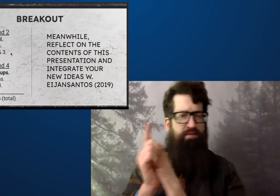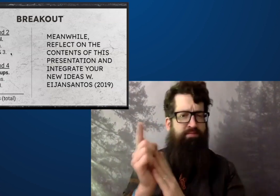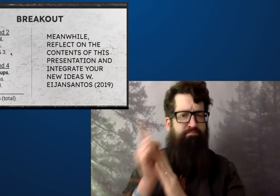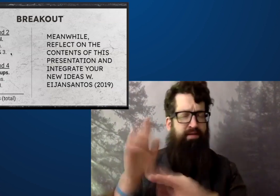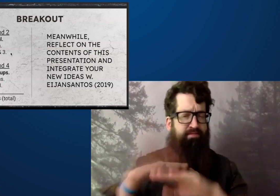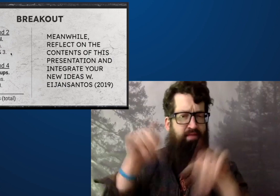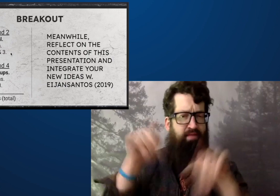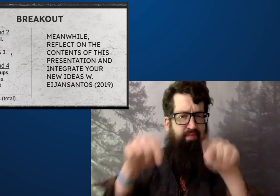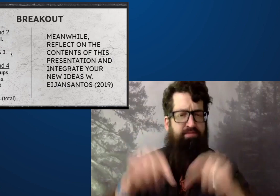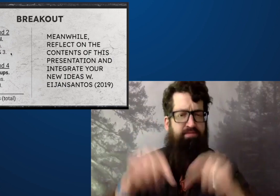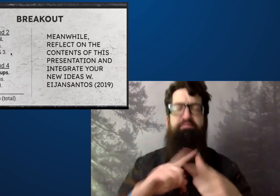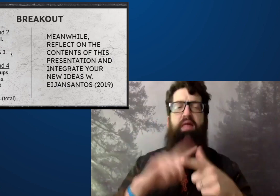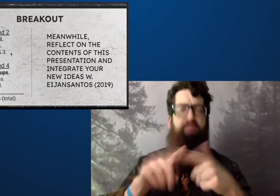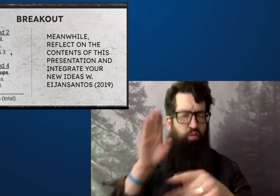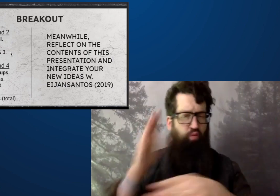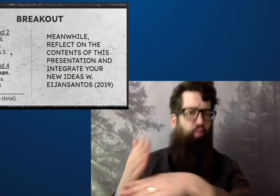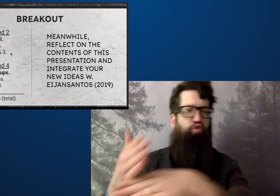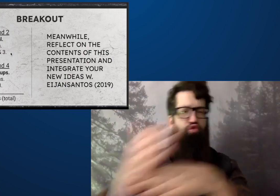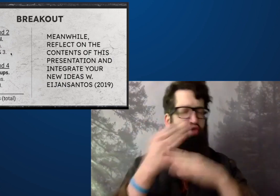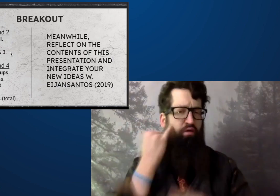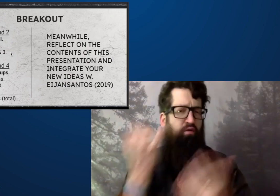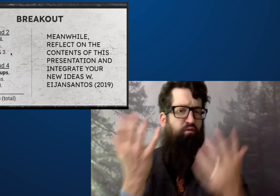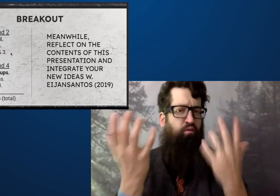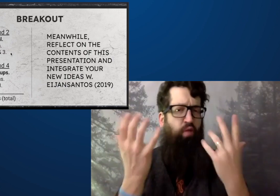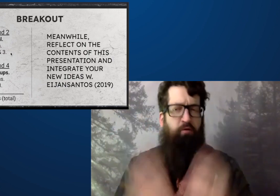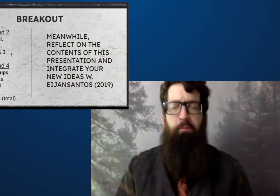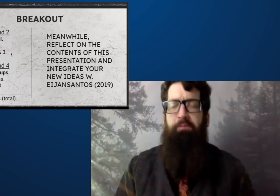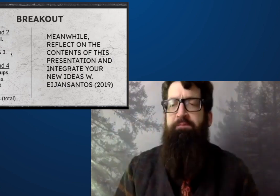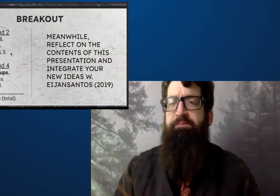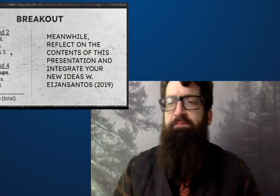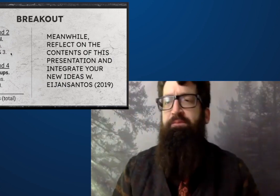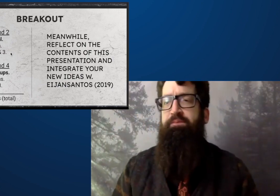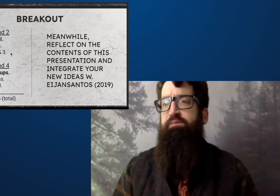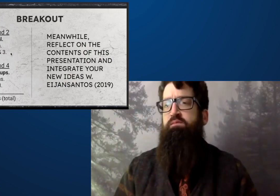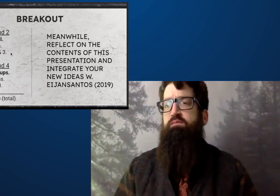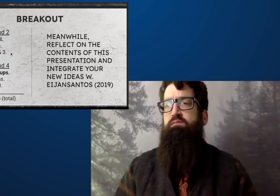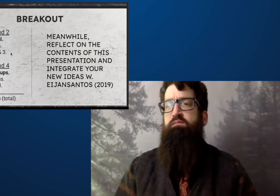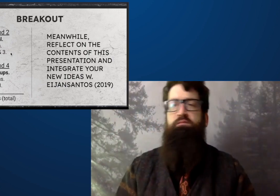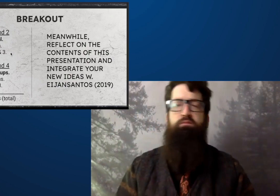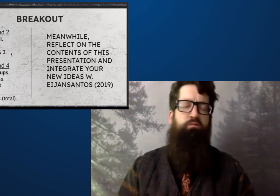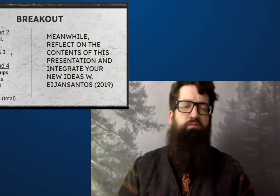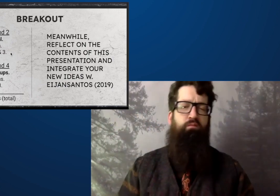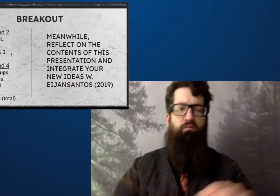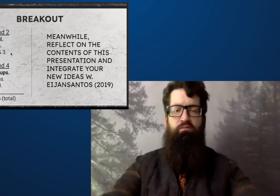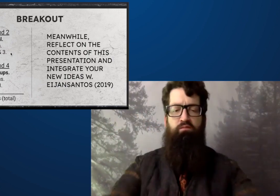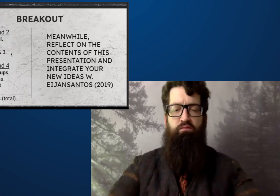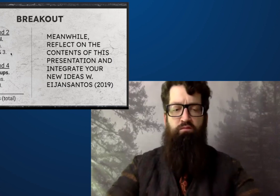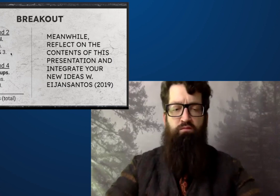There's five more minutes. I think we'll focus on this and then we'll come back and we can share as a group if you'd like.